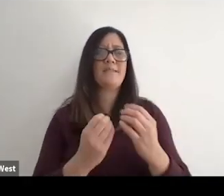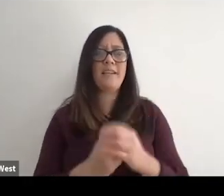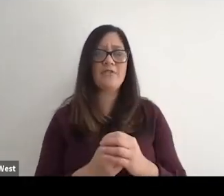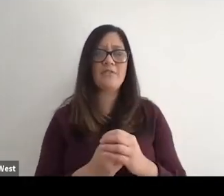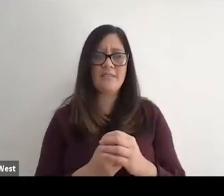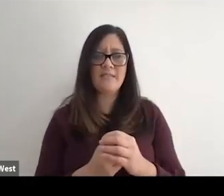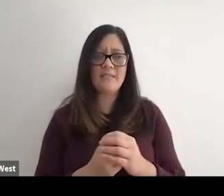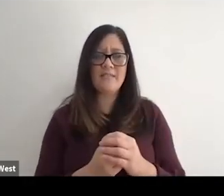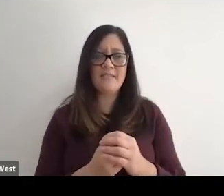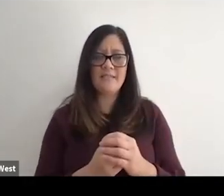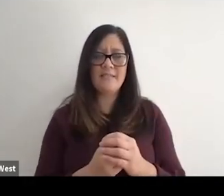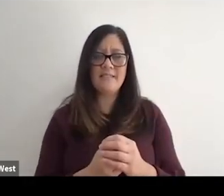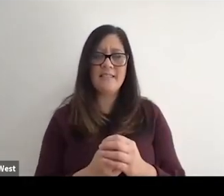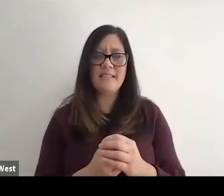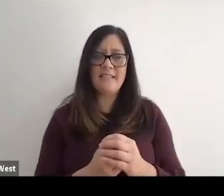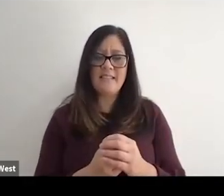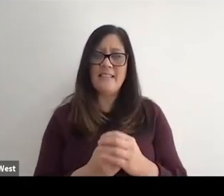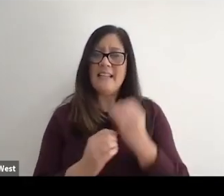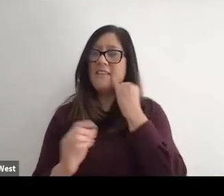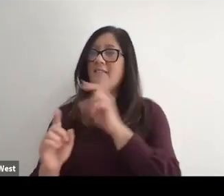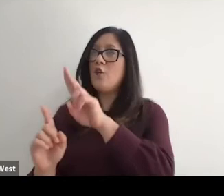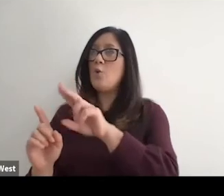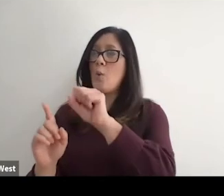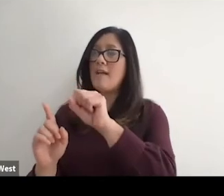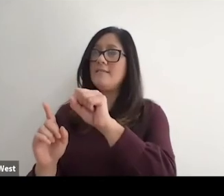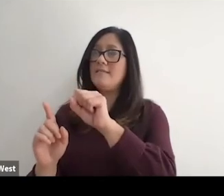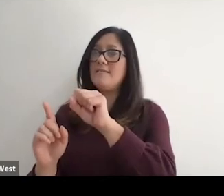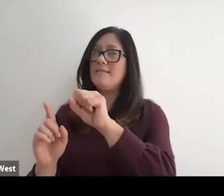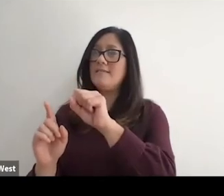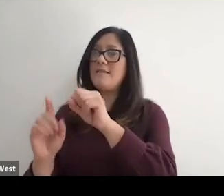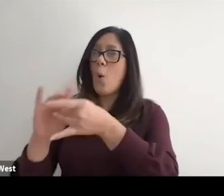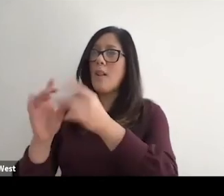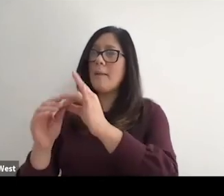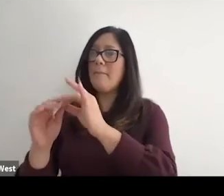and that if we transition from being the US Olympic Committee to the US